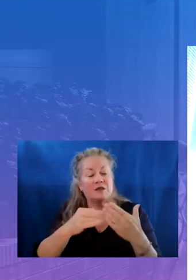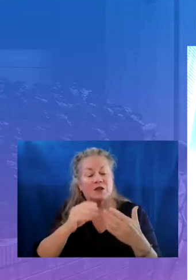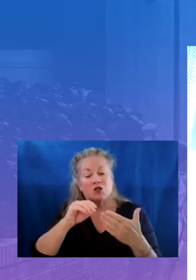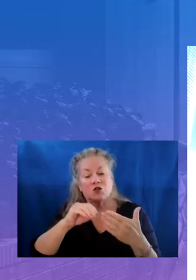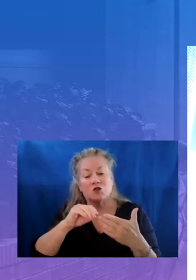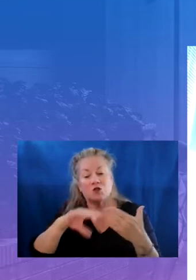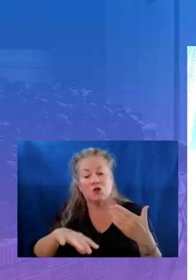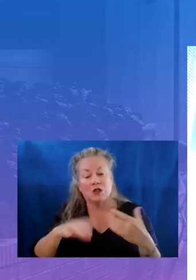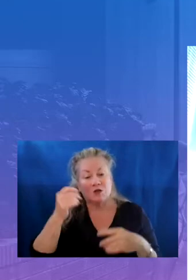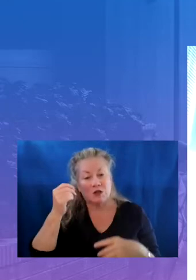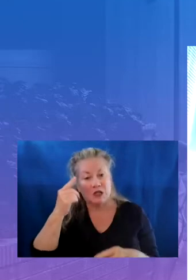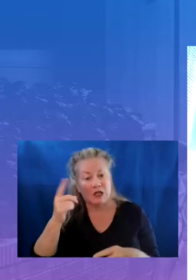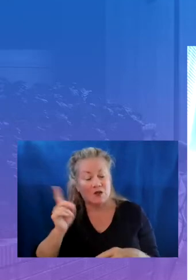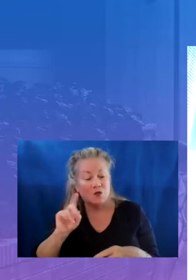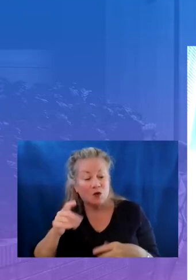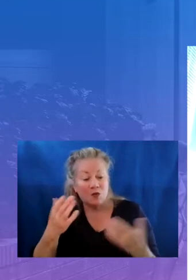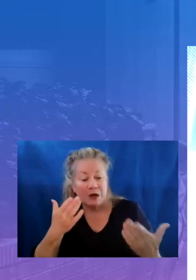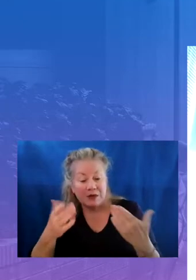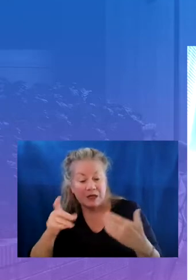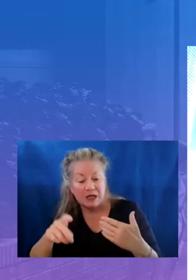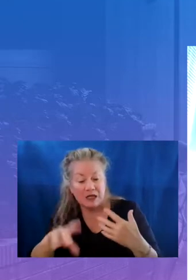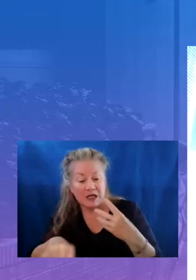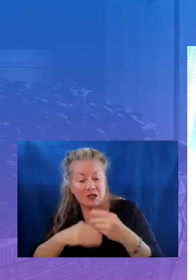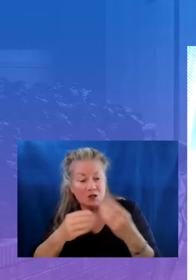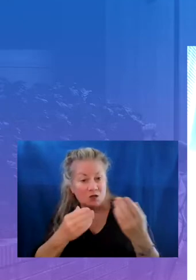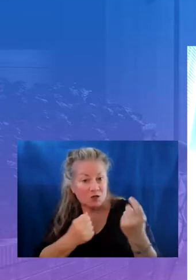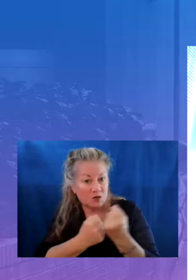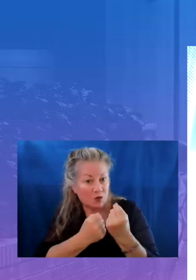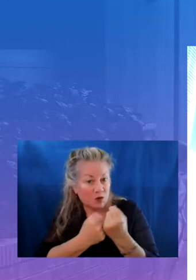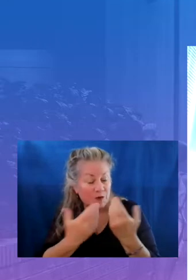additional supports and where students may be ready for more advanced opportunities